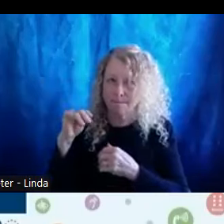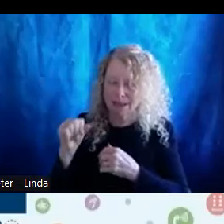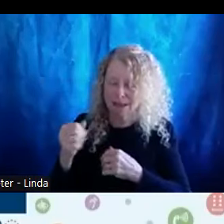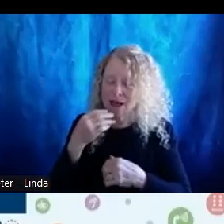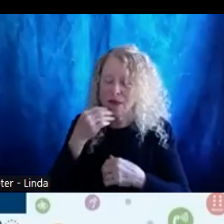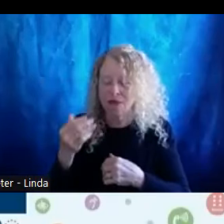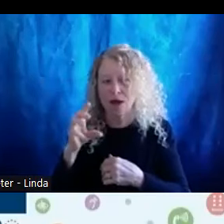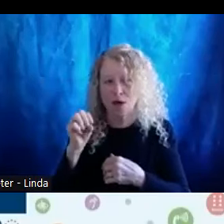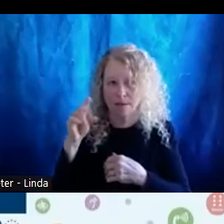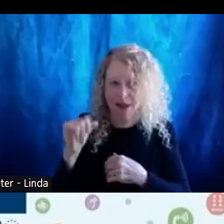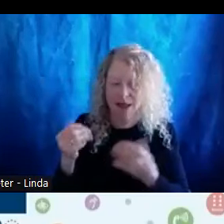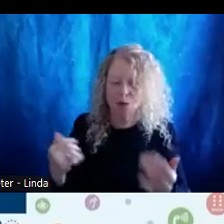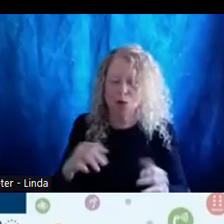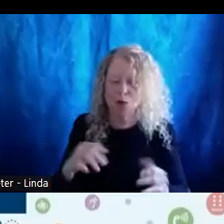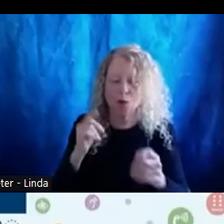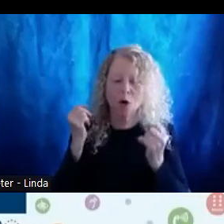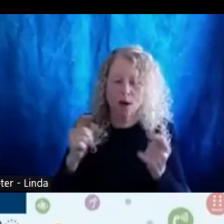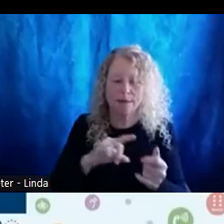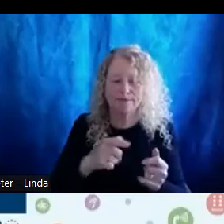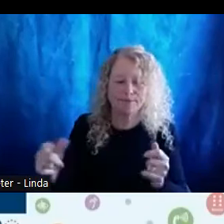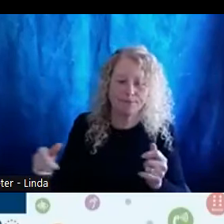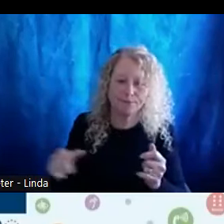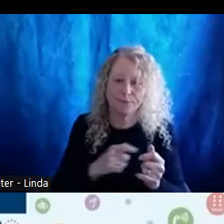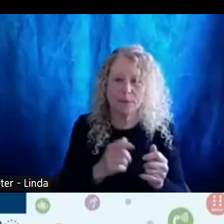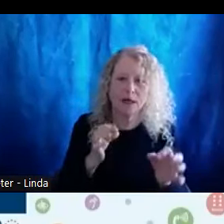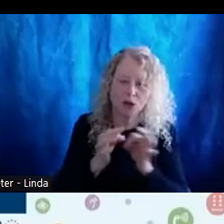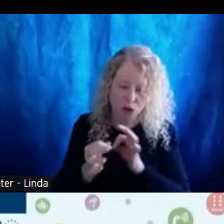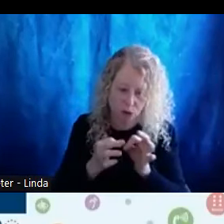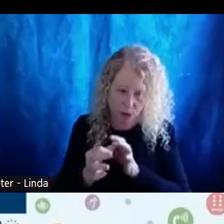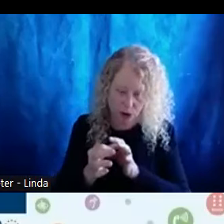quick round of just descriptions, visual descriptions for folks